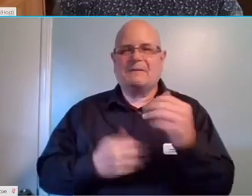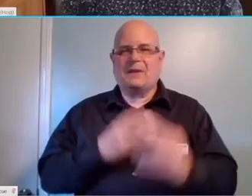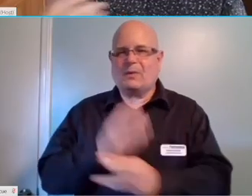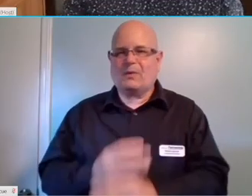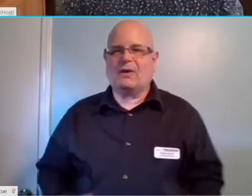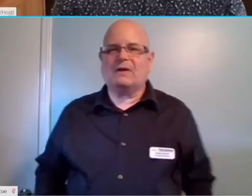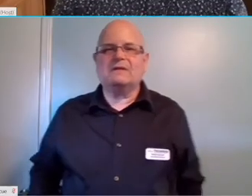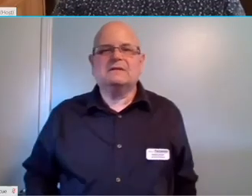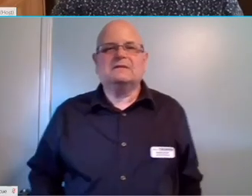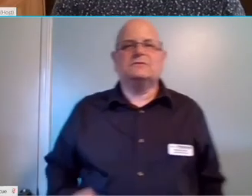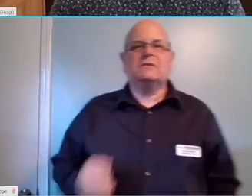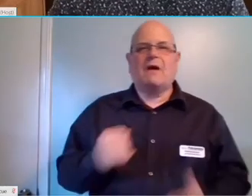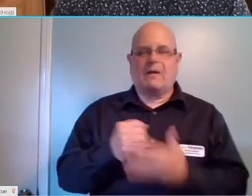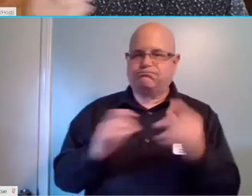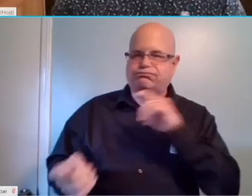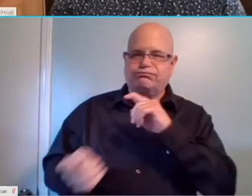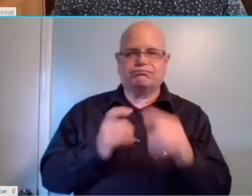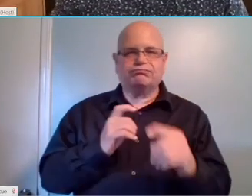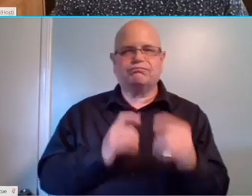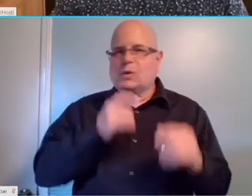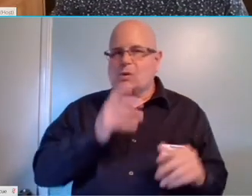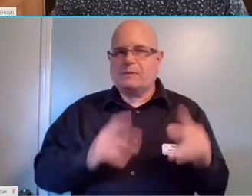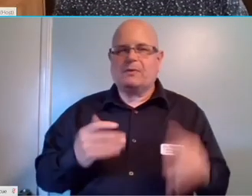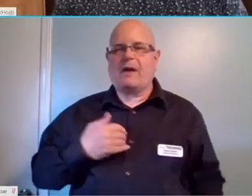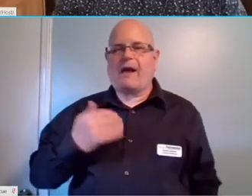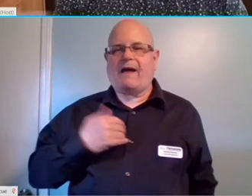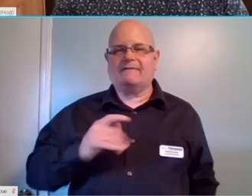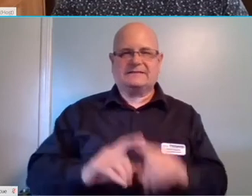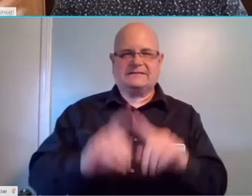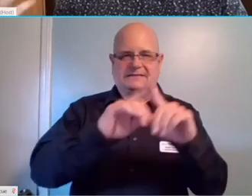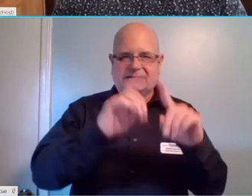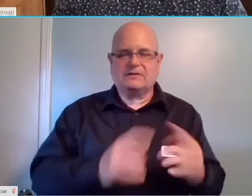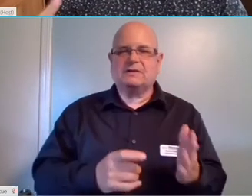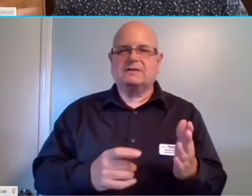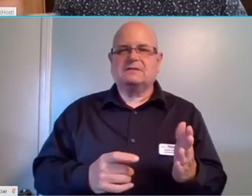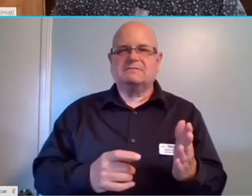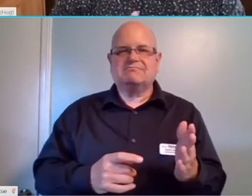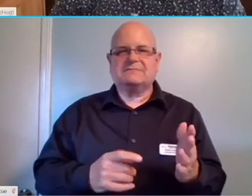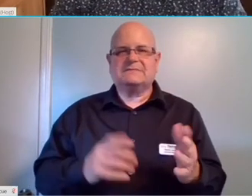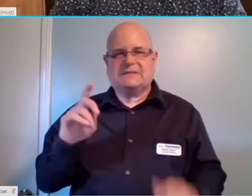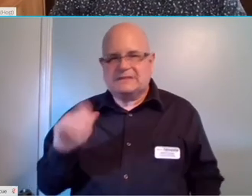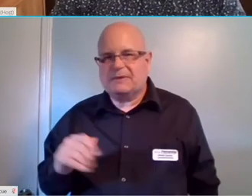help accommodate for people that have different ‑‑ require different accommodations and have